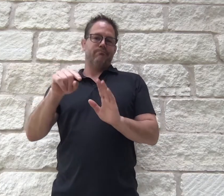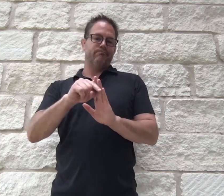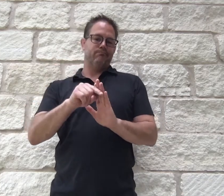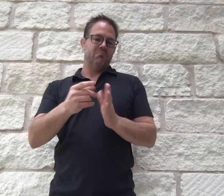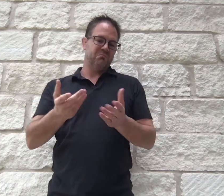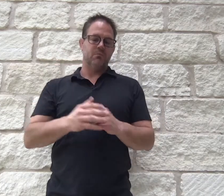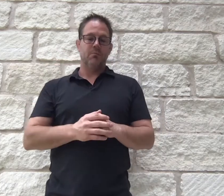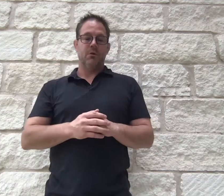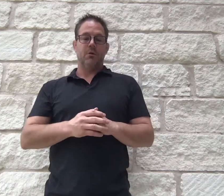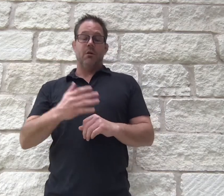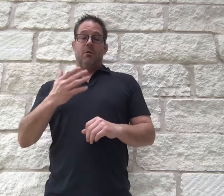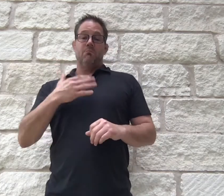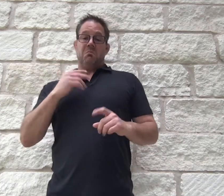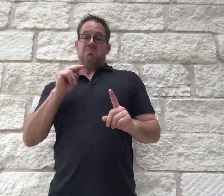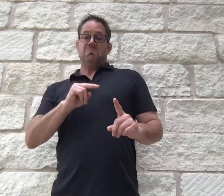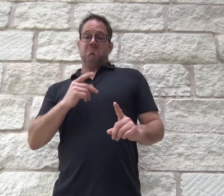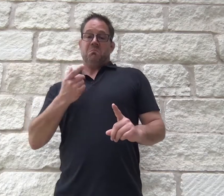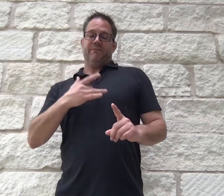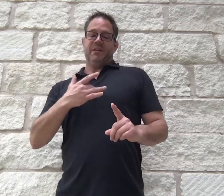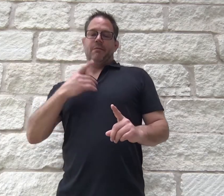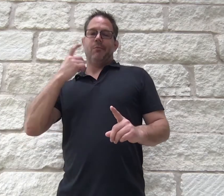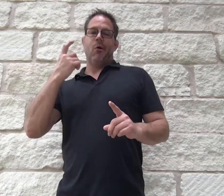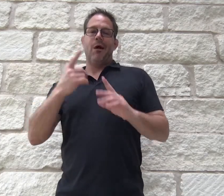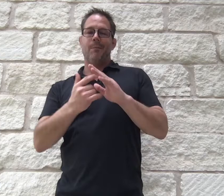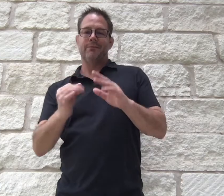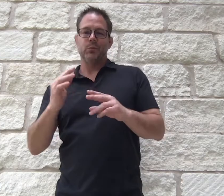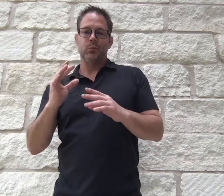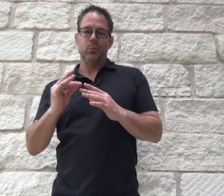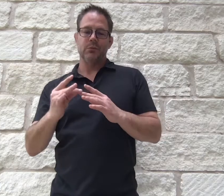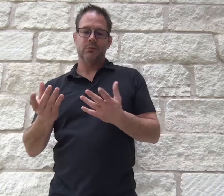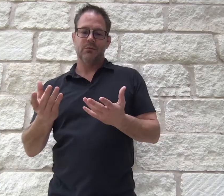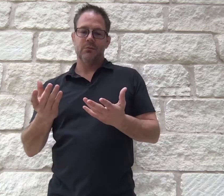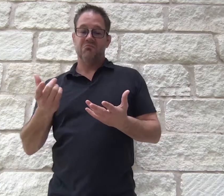but I believe it has a lot to do with the absence of choice. If the user has